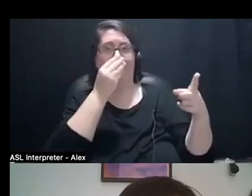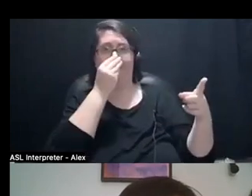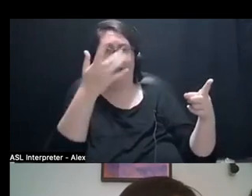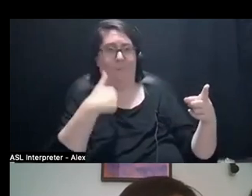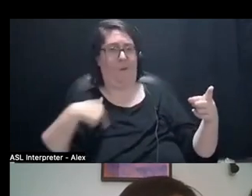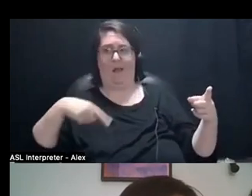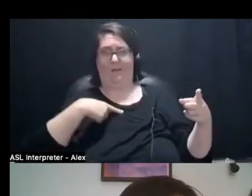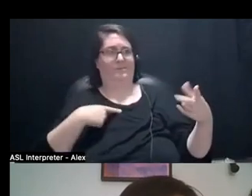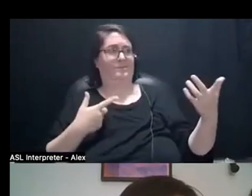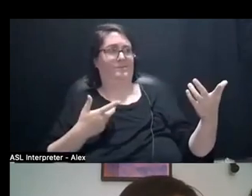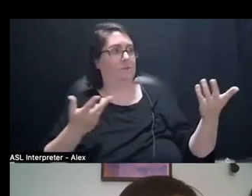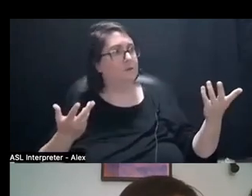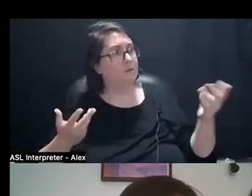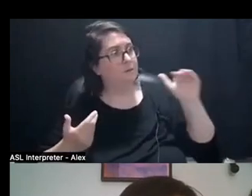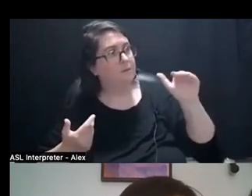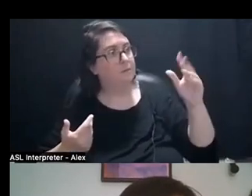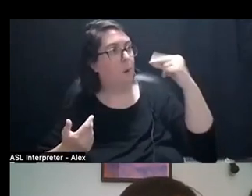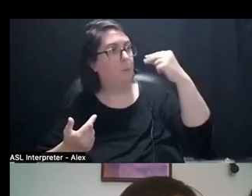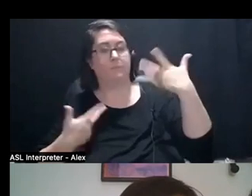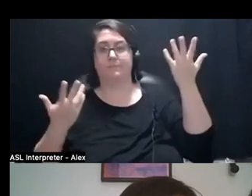enough to show up for us in the ways that we needed,